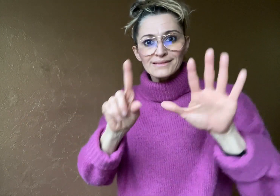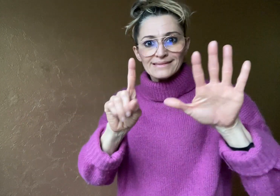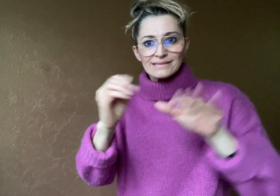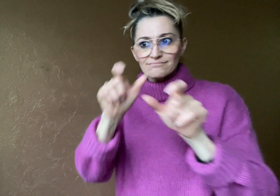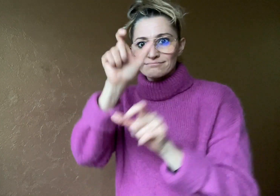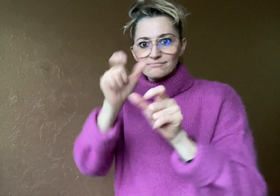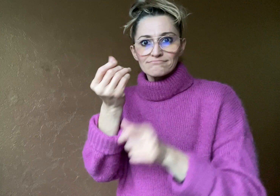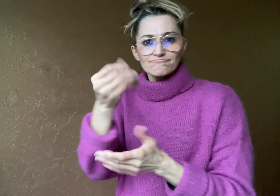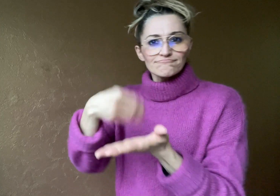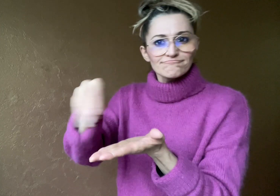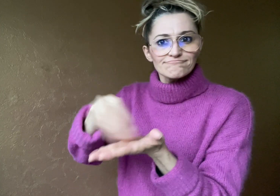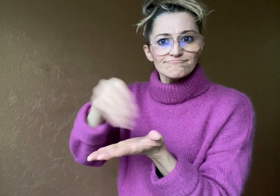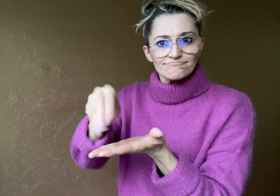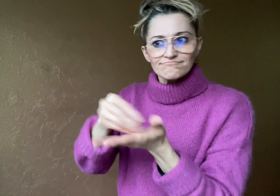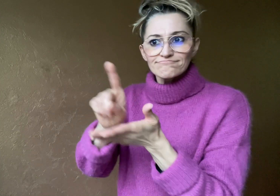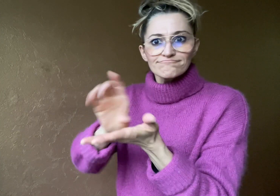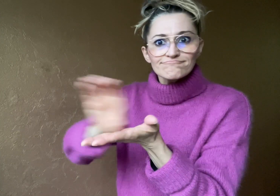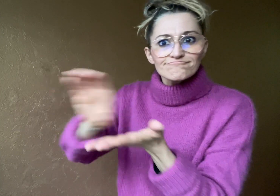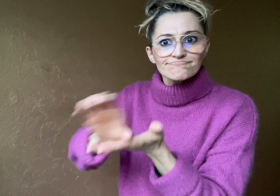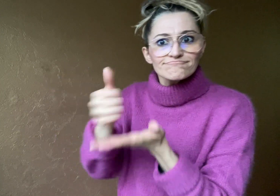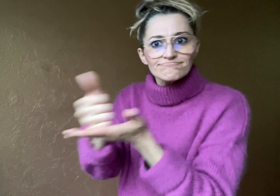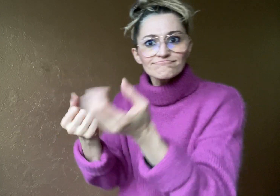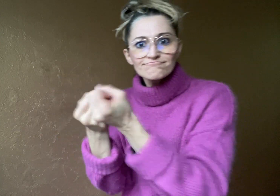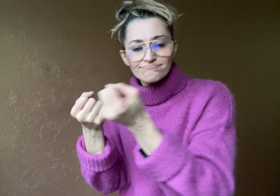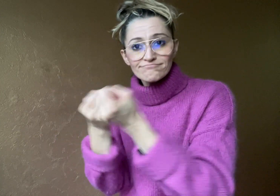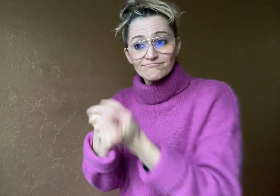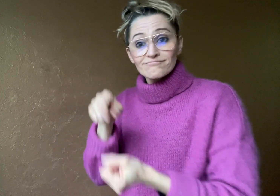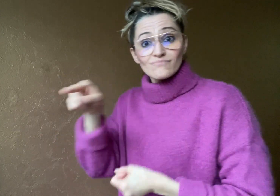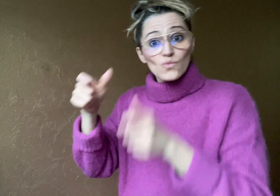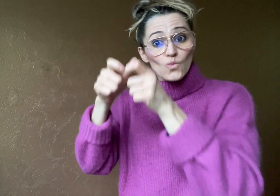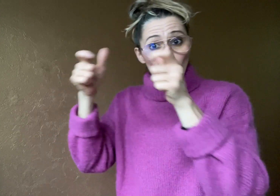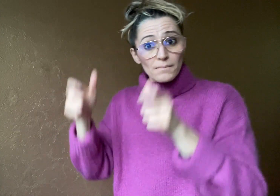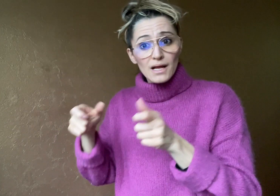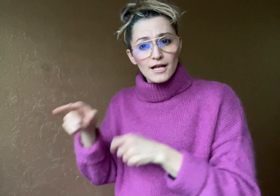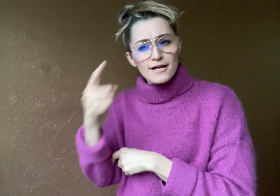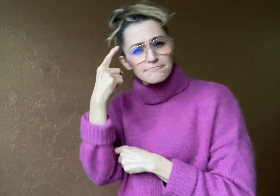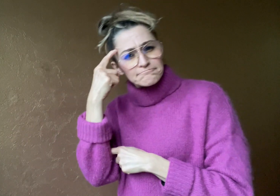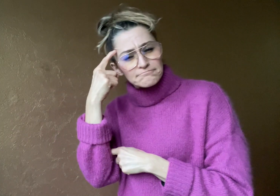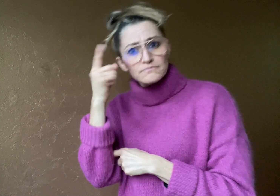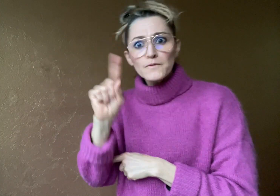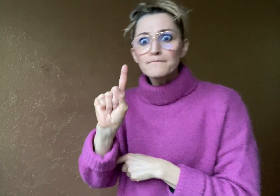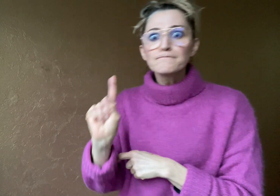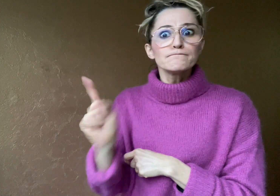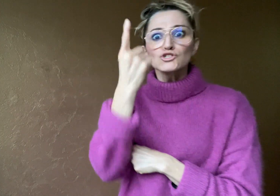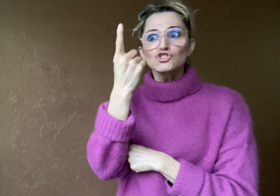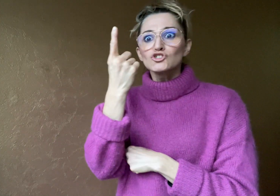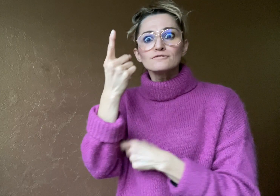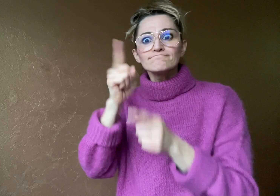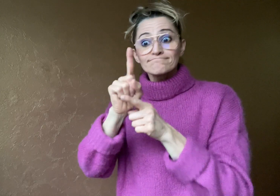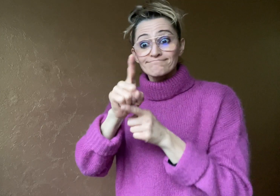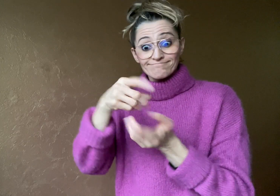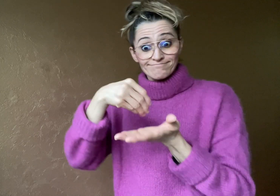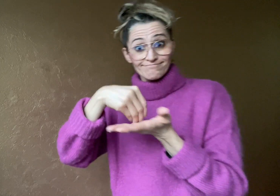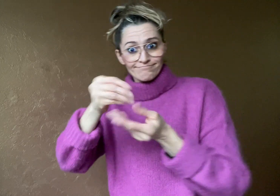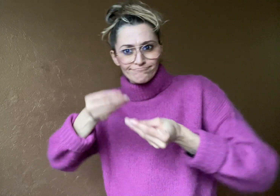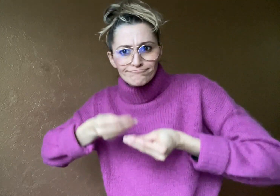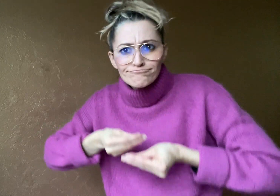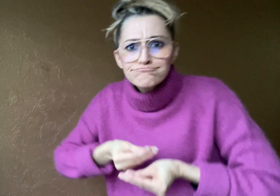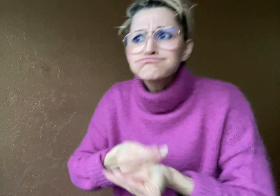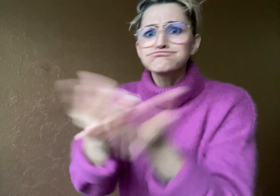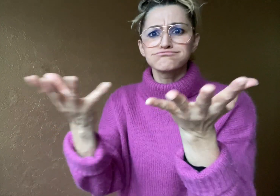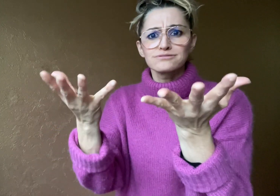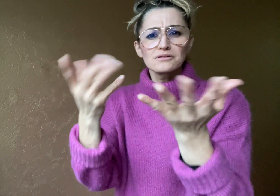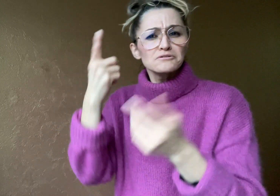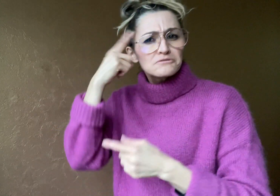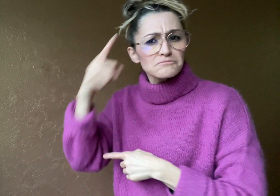from 60 donors. Airdrop Gaming expects the first shipments